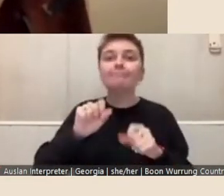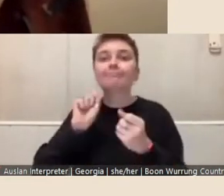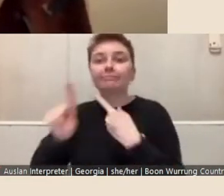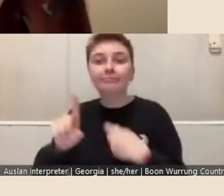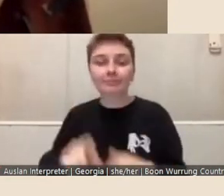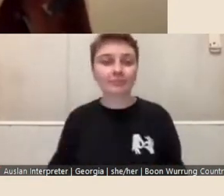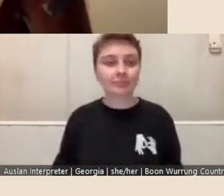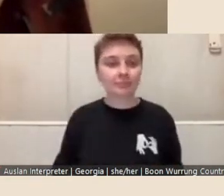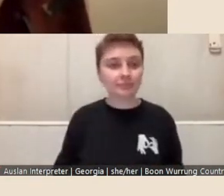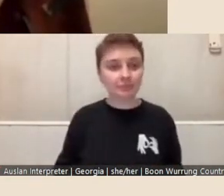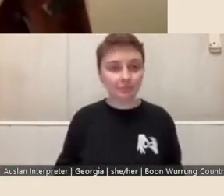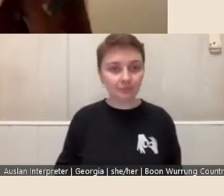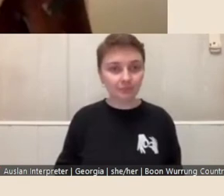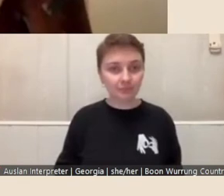We'll move to the next slide please.